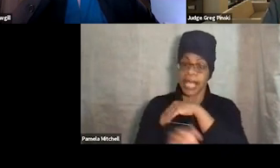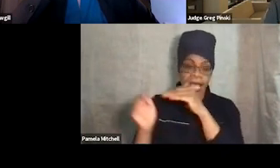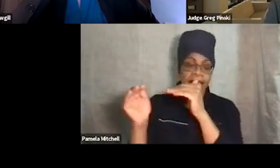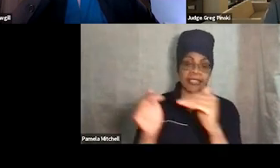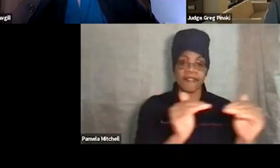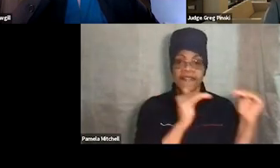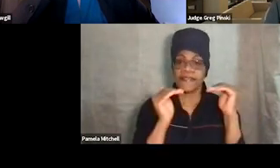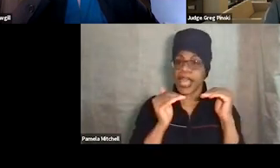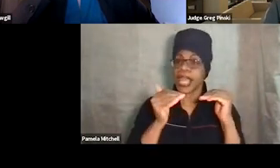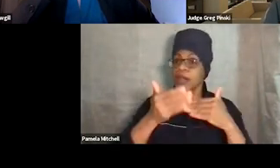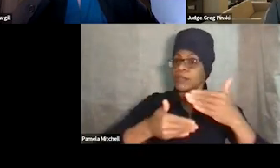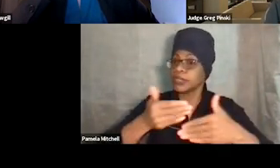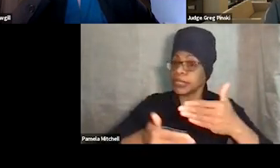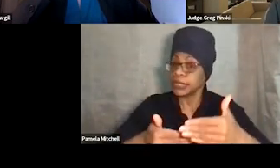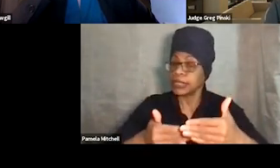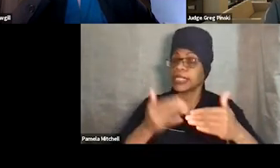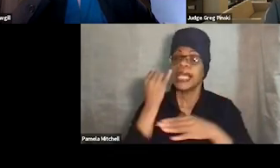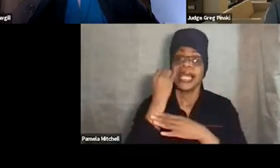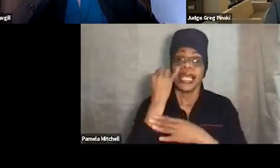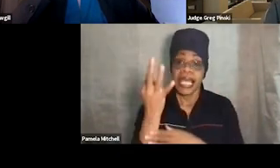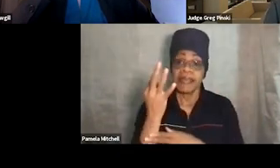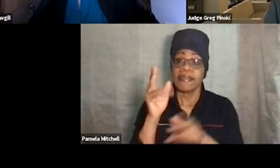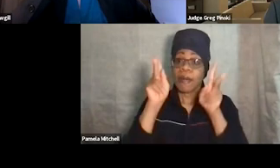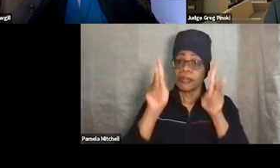And if a participant is facing a jail sanction